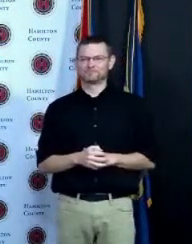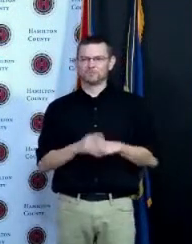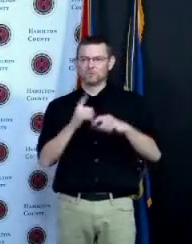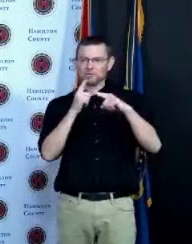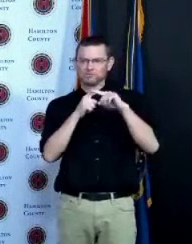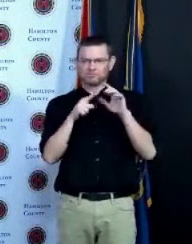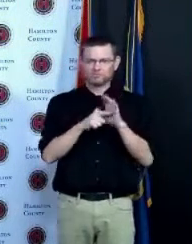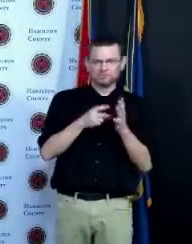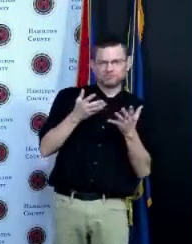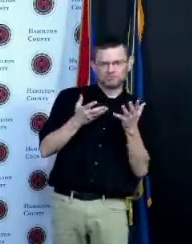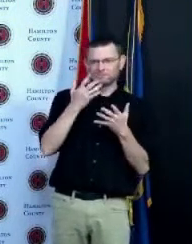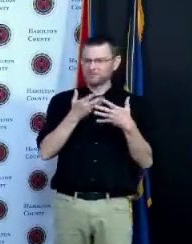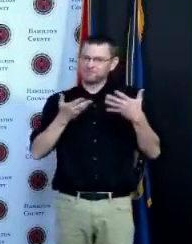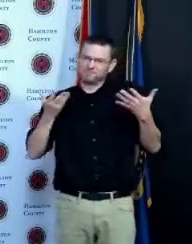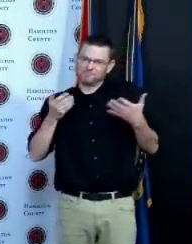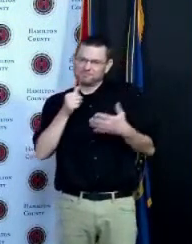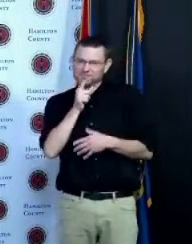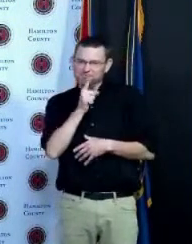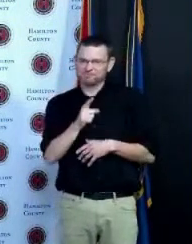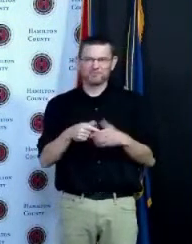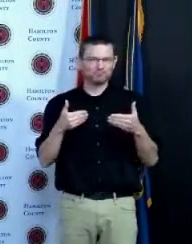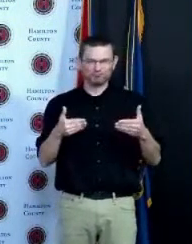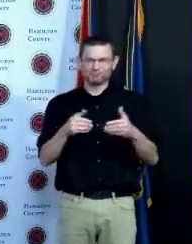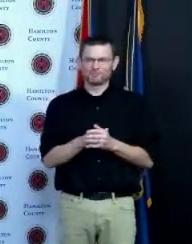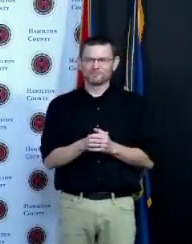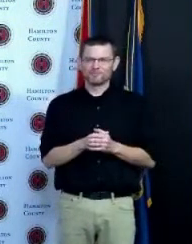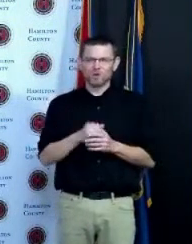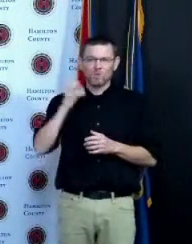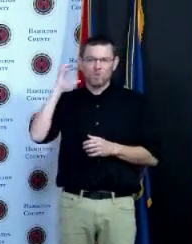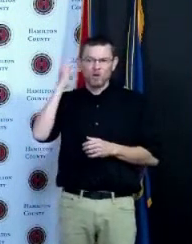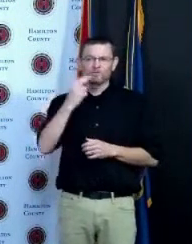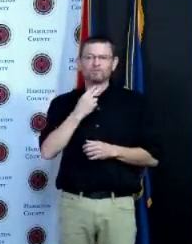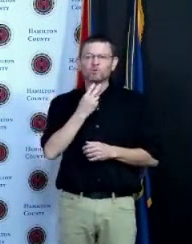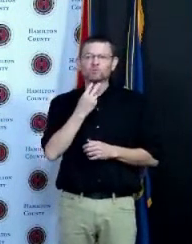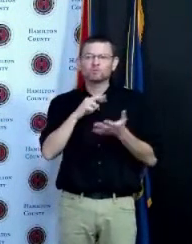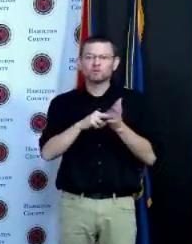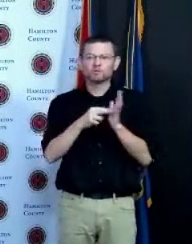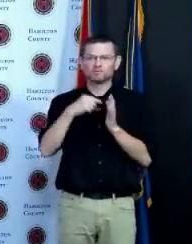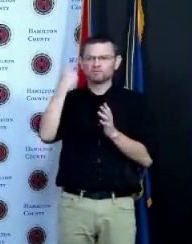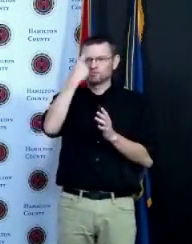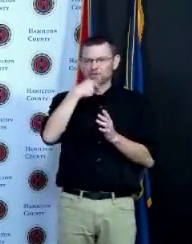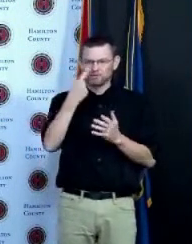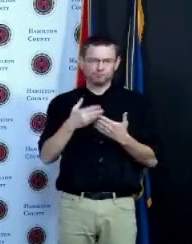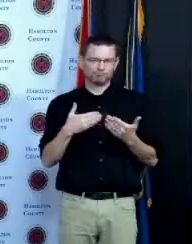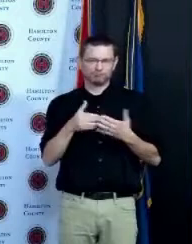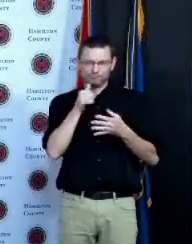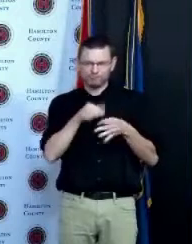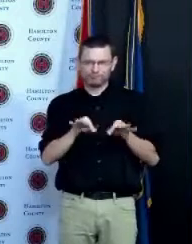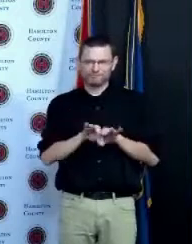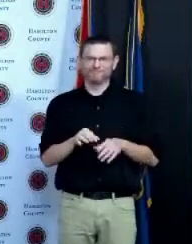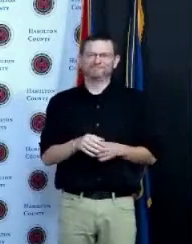well you know what I say about radio voices all right when I look at this thing in February